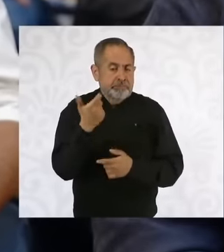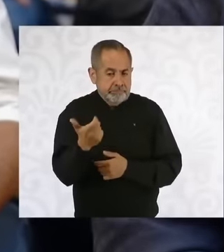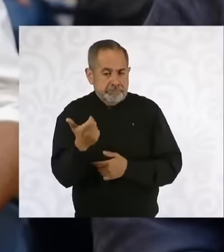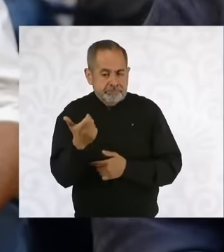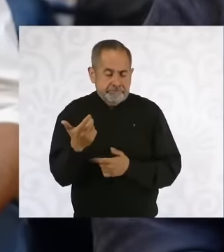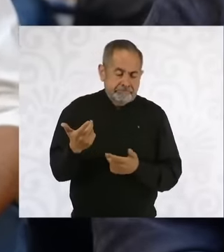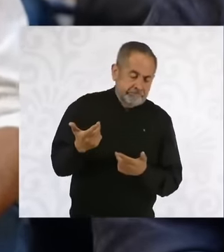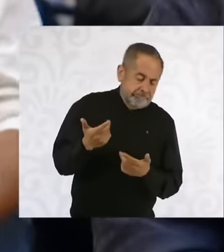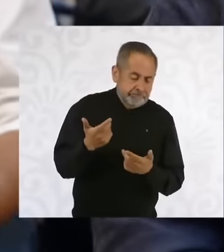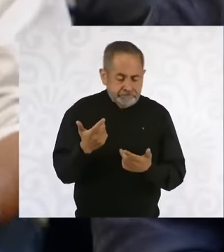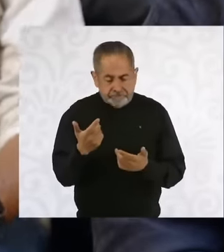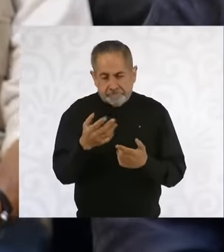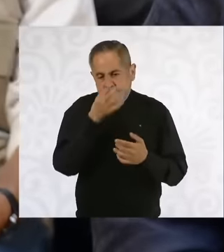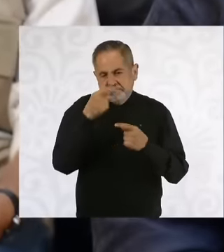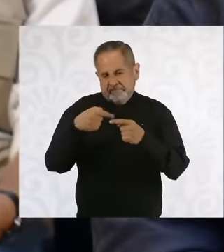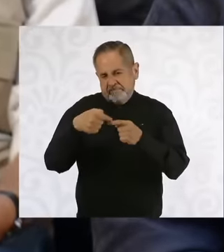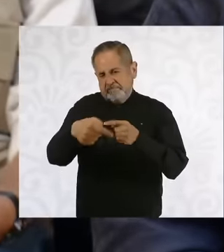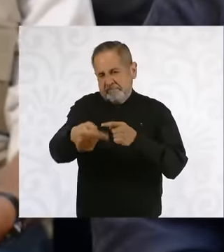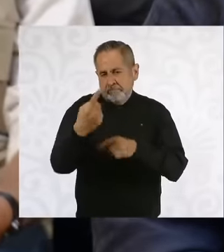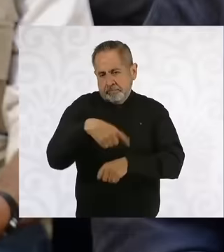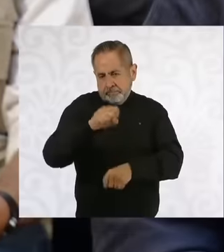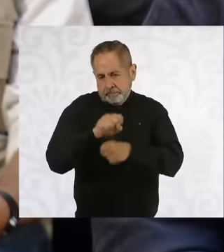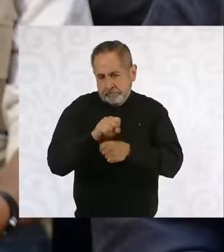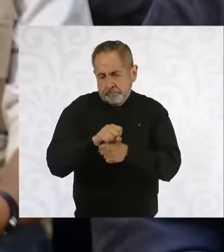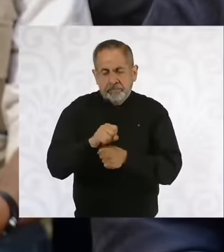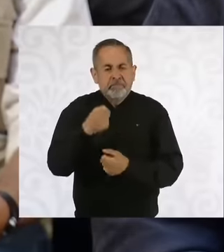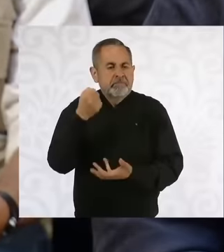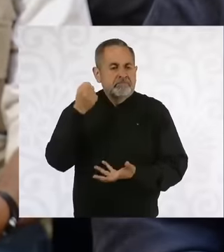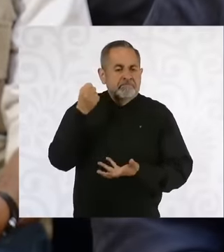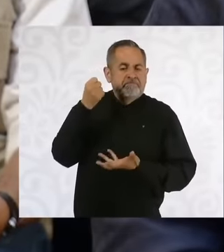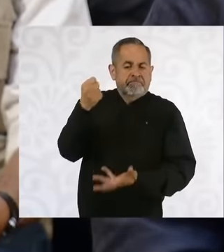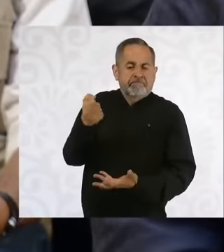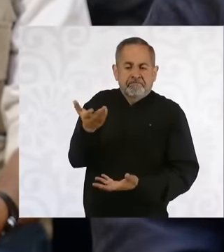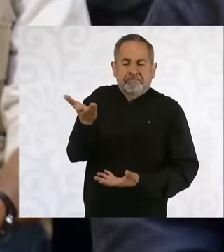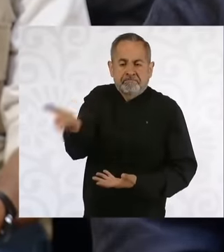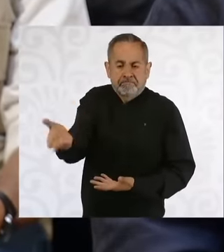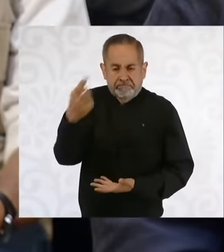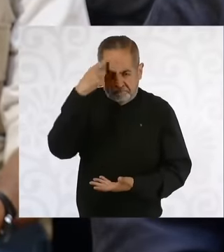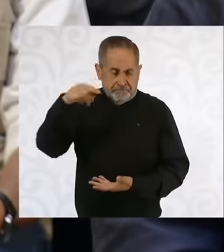a few weeks we will know the economic package. The federation's expenditure budget will continue to